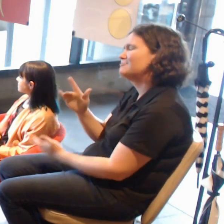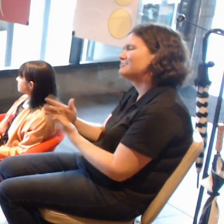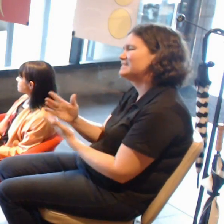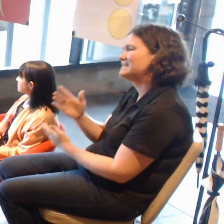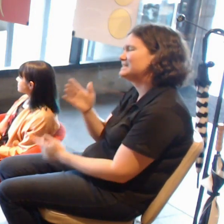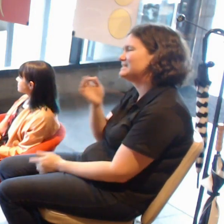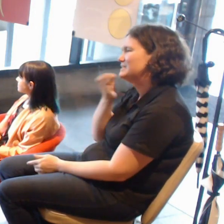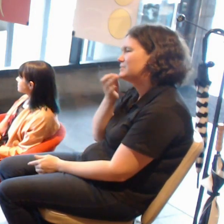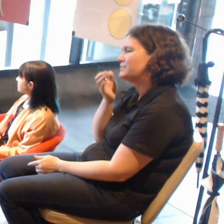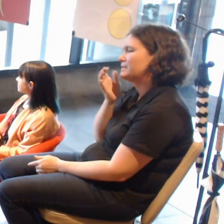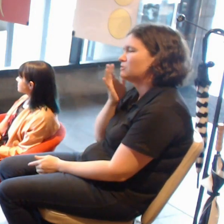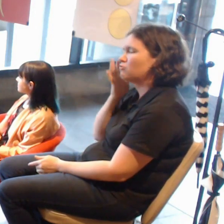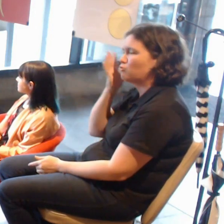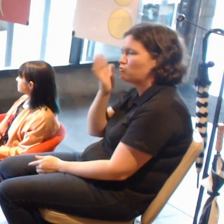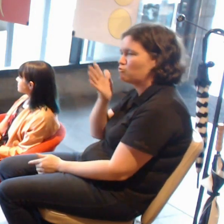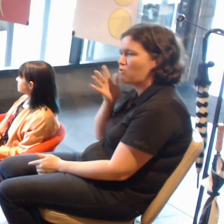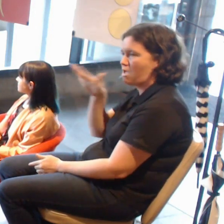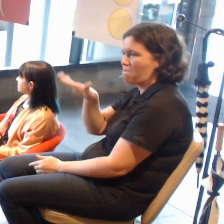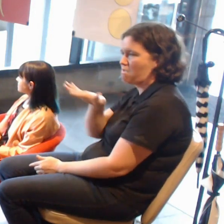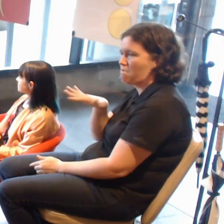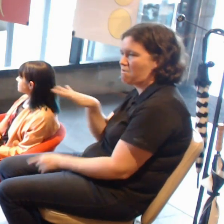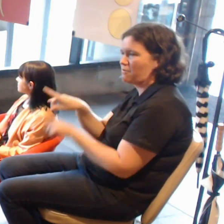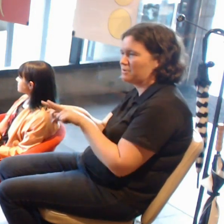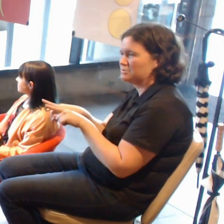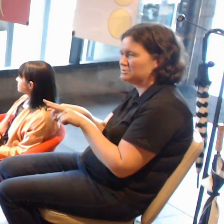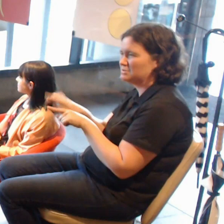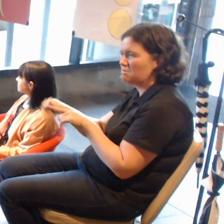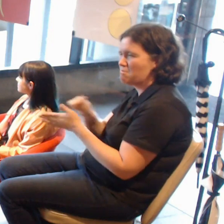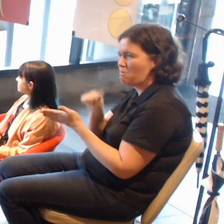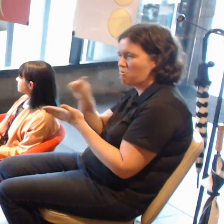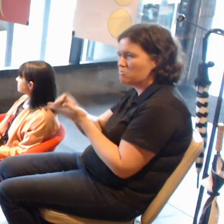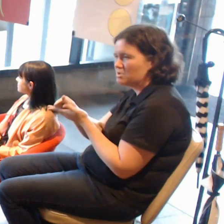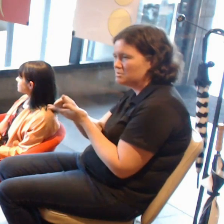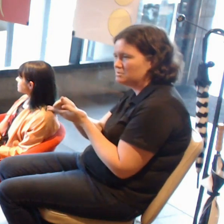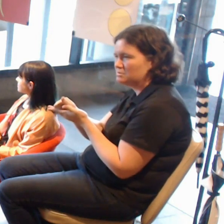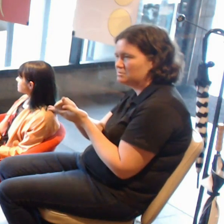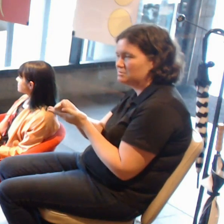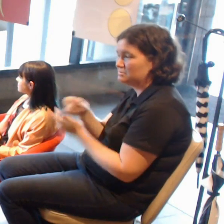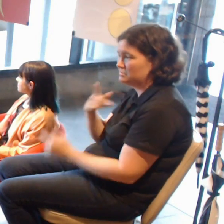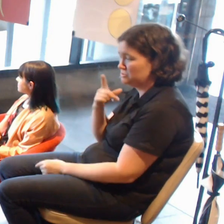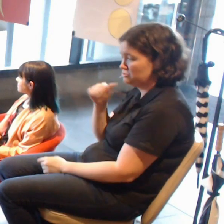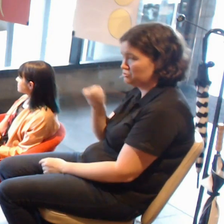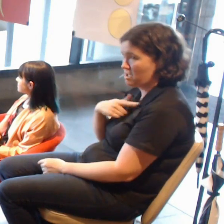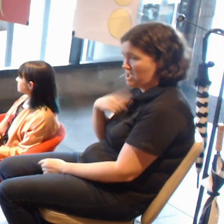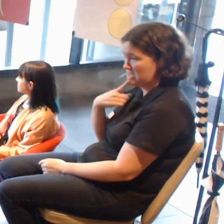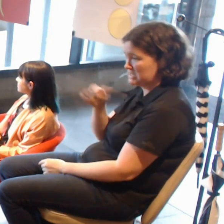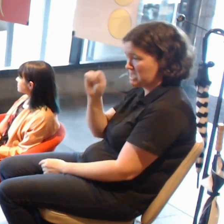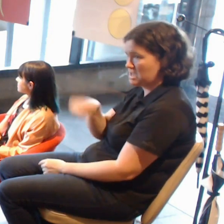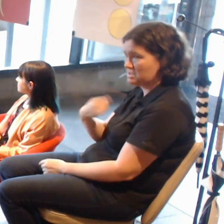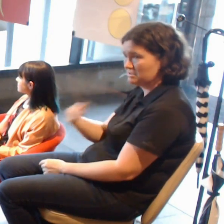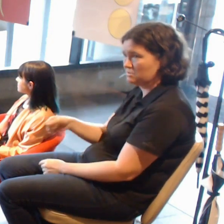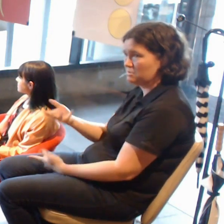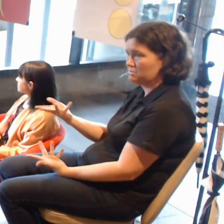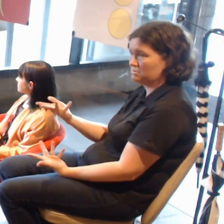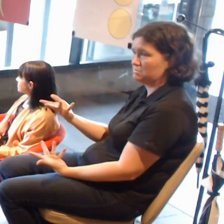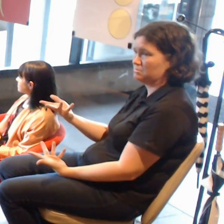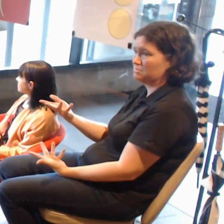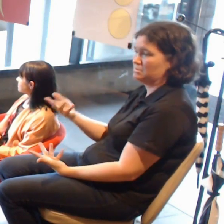"Is this or is this not appropriate for me to say yes or no to?" Who makes that call, is it art or smut?